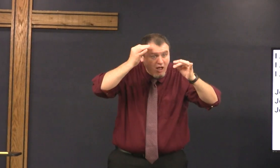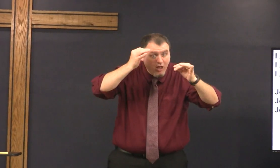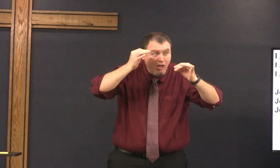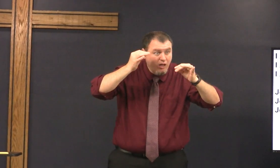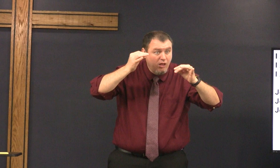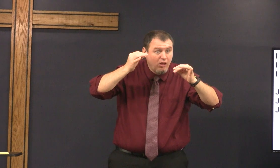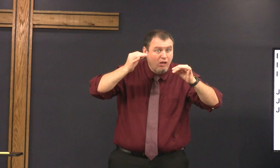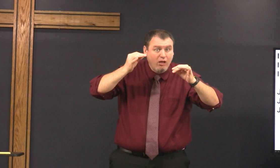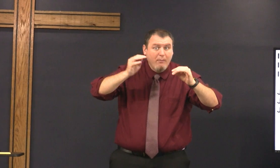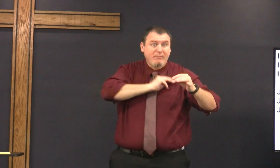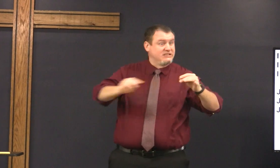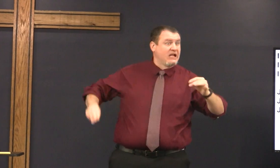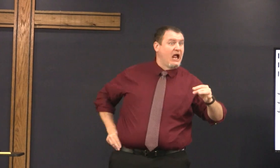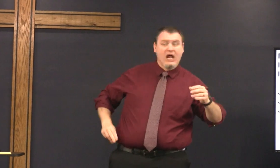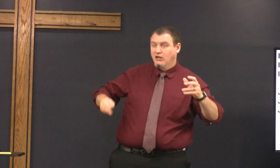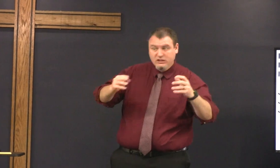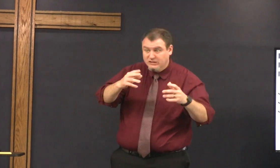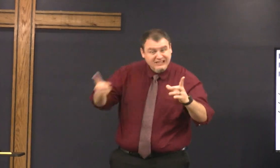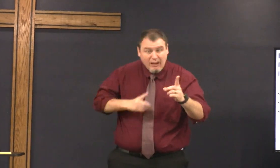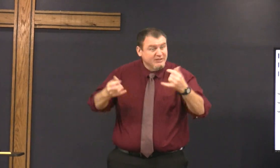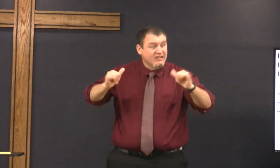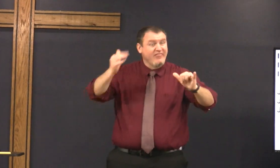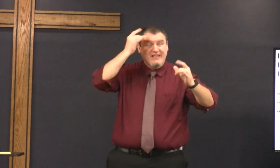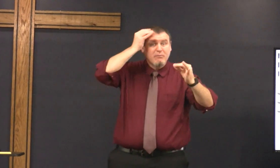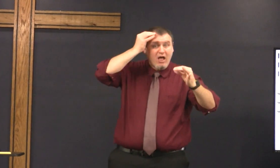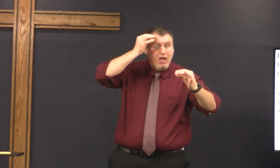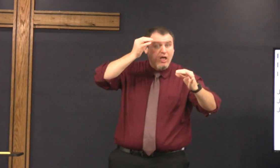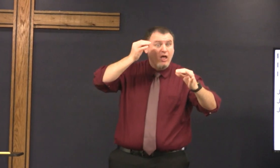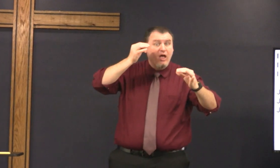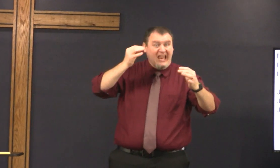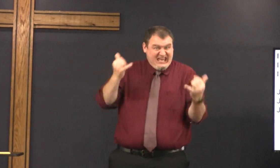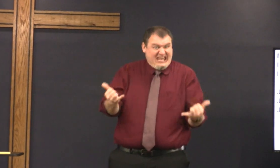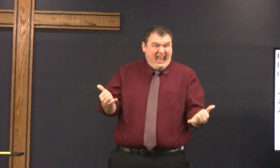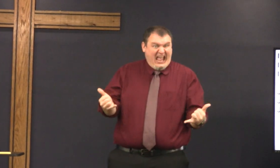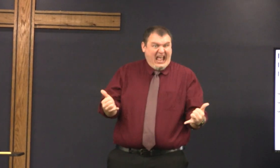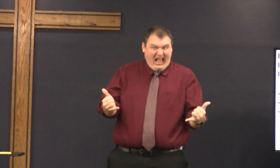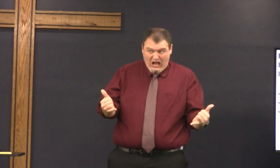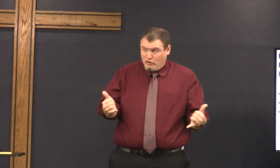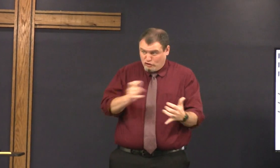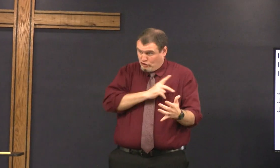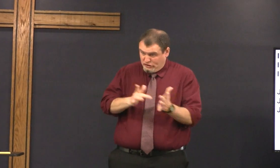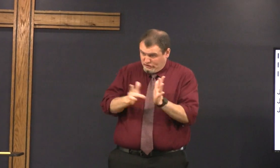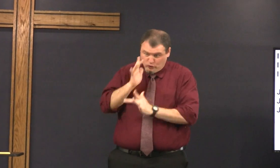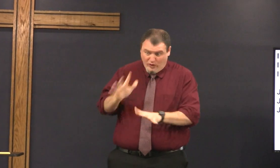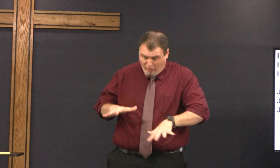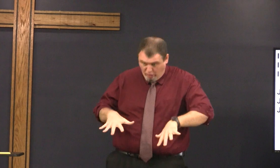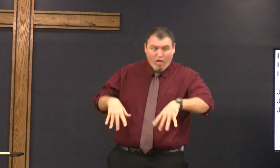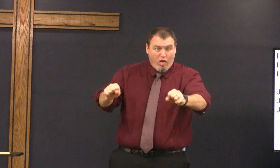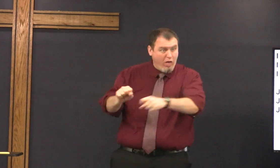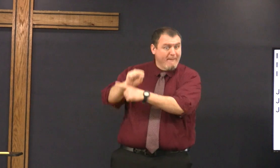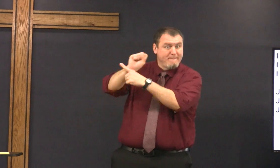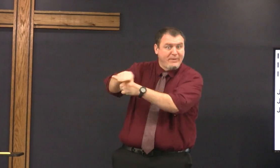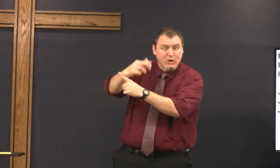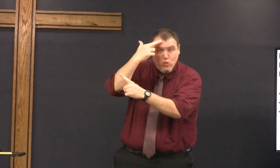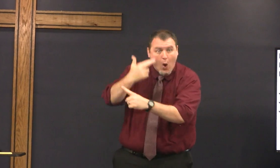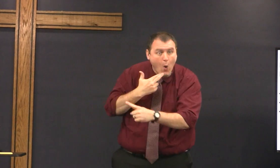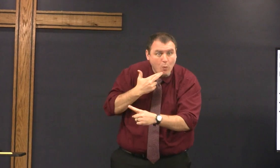a kingdom they're still thinking about him being the Messiah and now he's talking